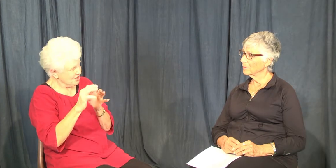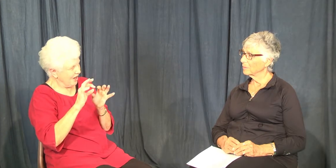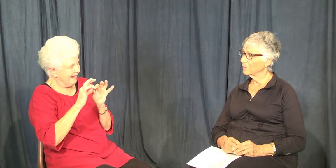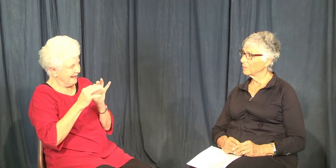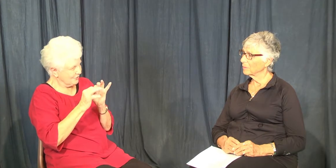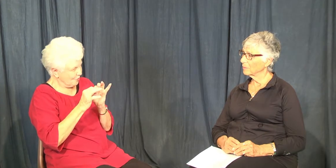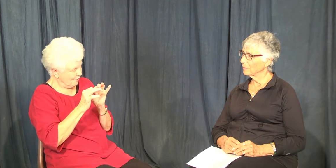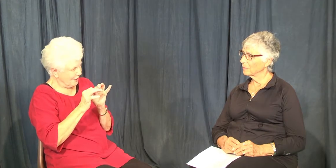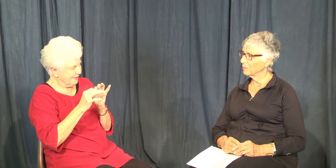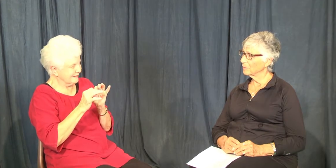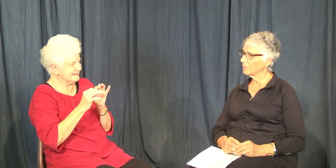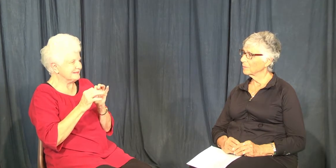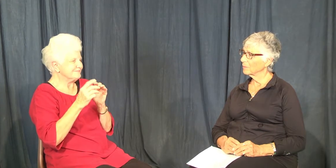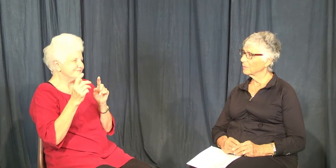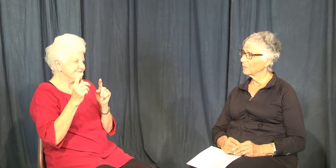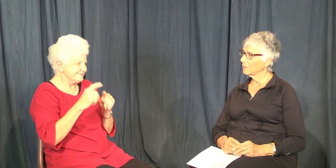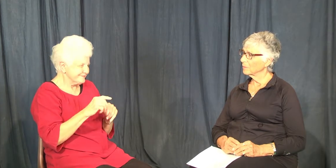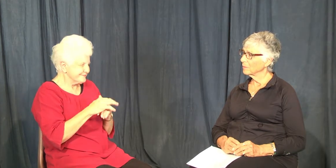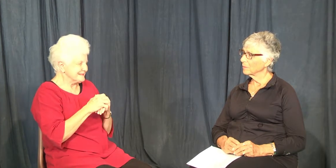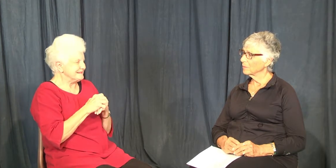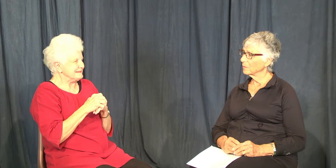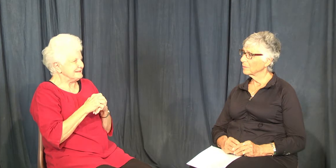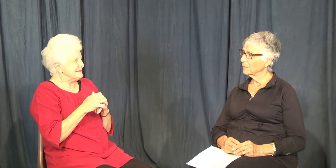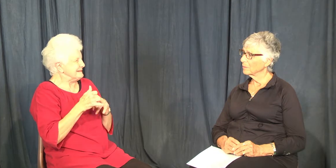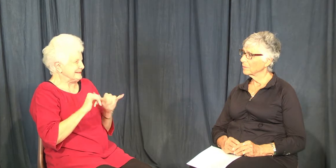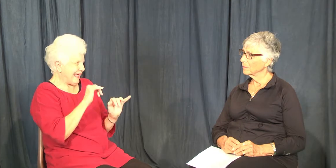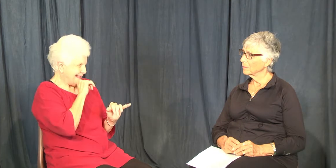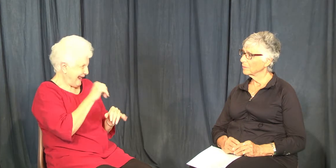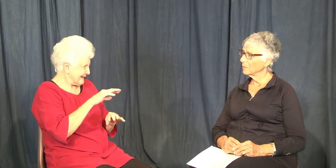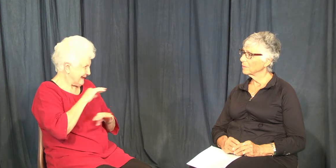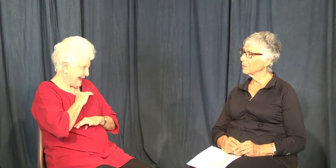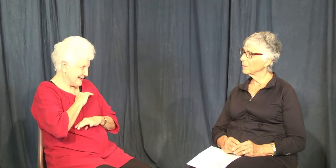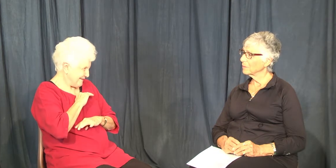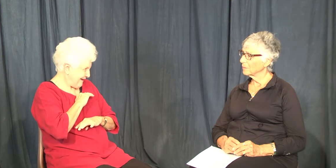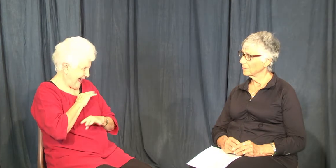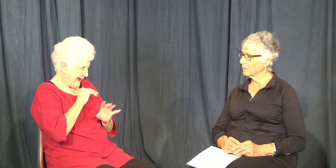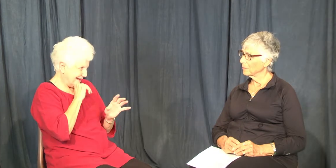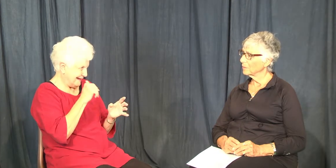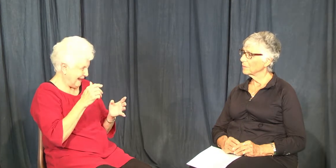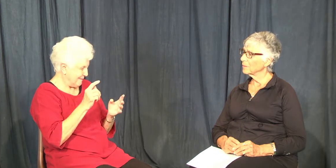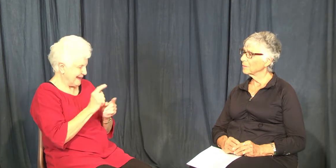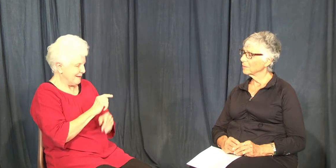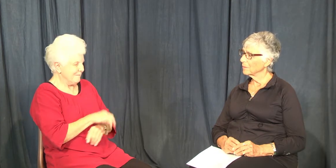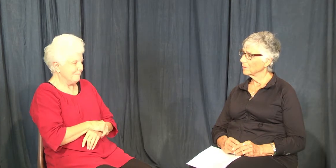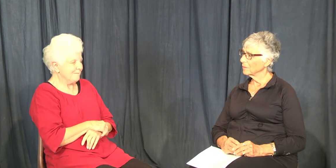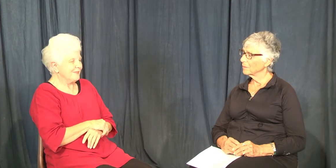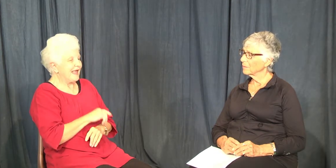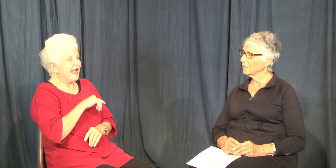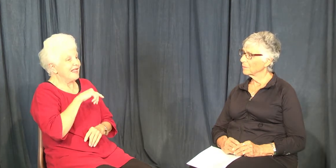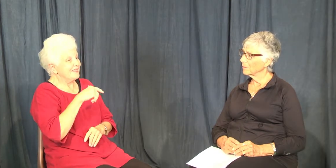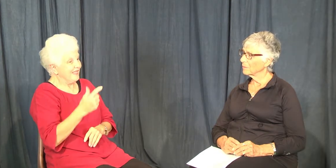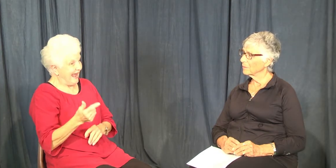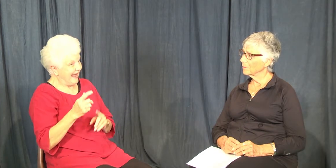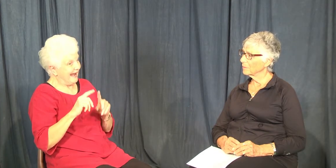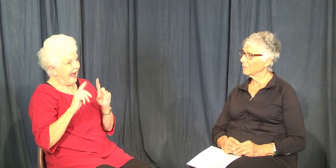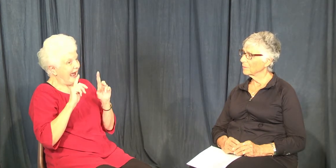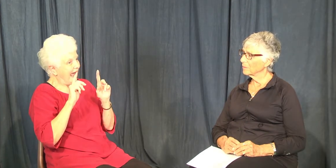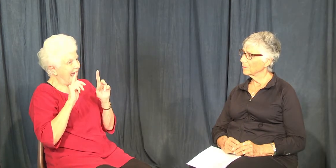and got professional interpreters, we went with that. And the group was still not satisfied.